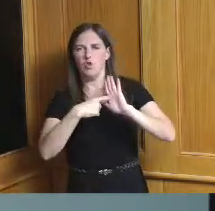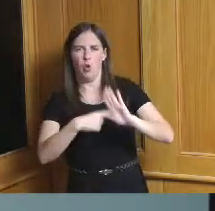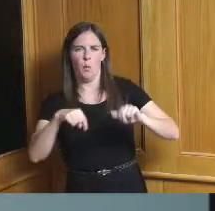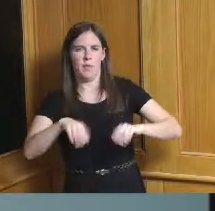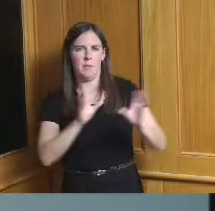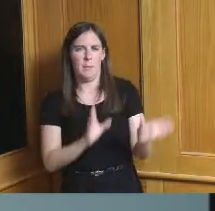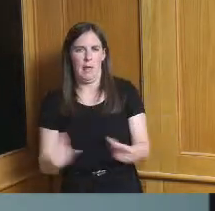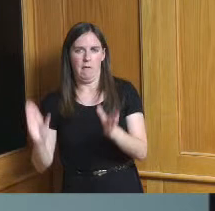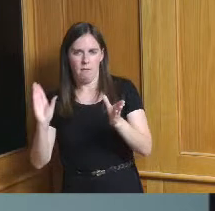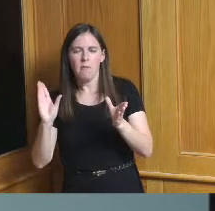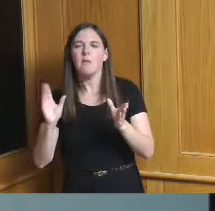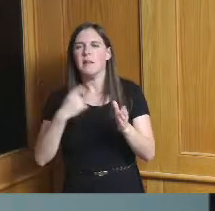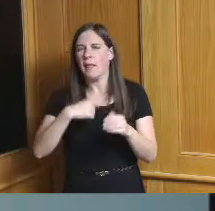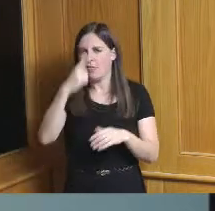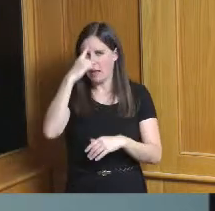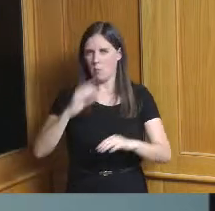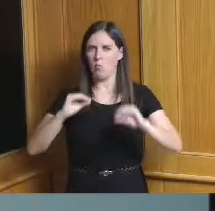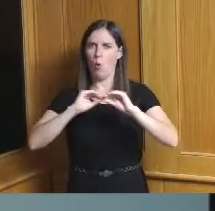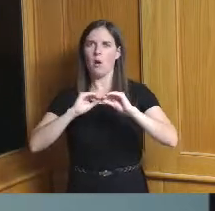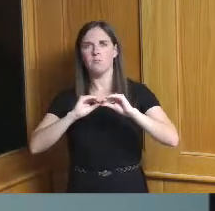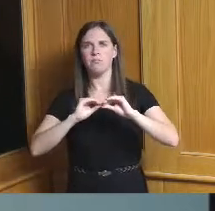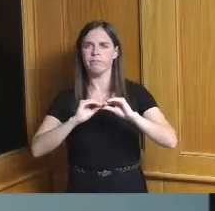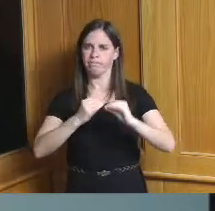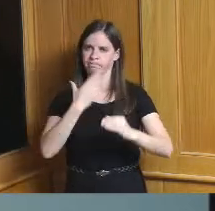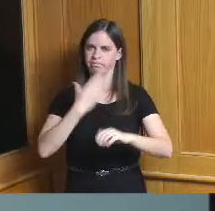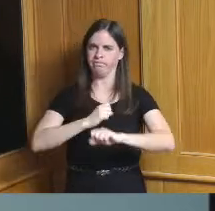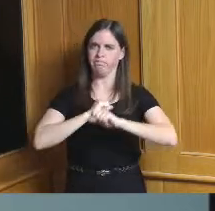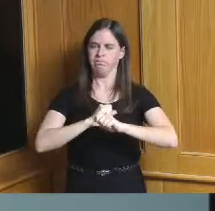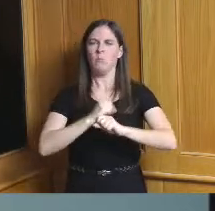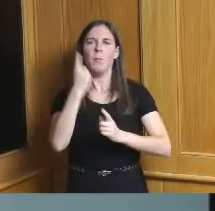is a more robust way to think about what does success look like